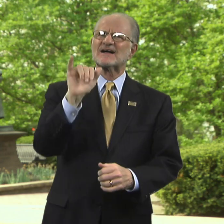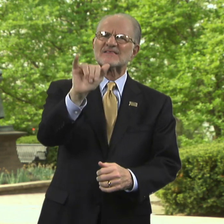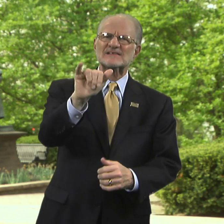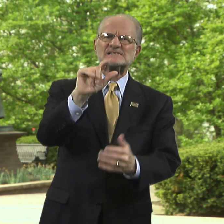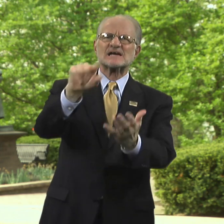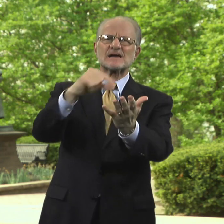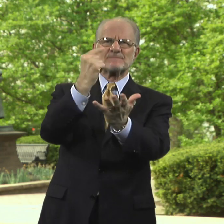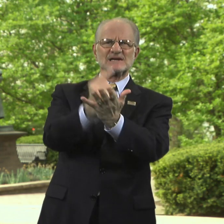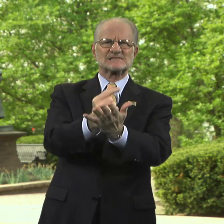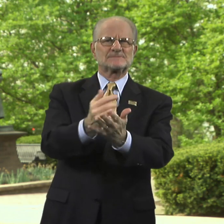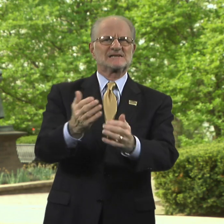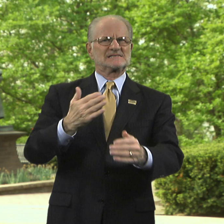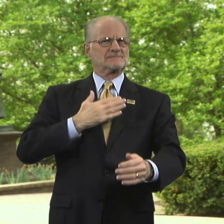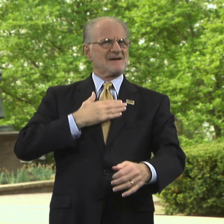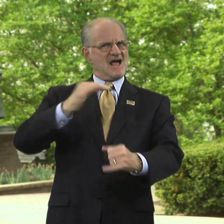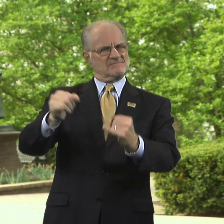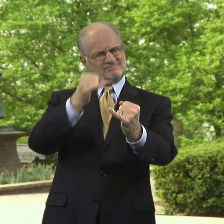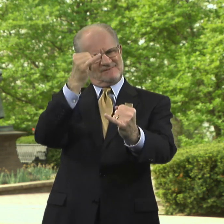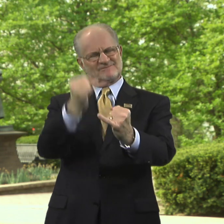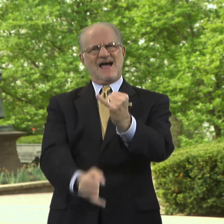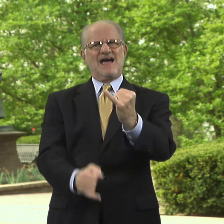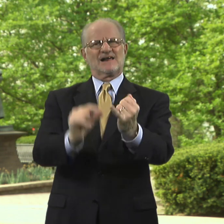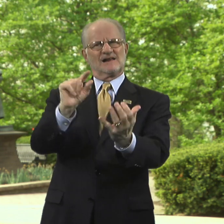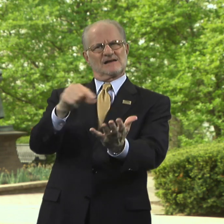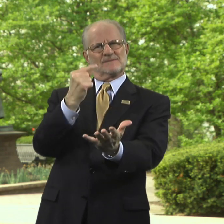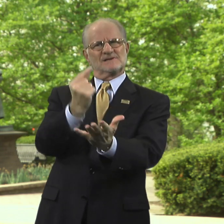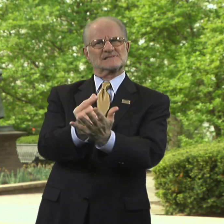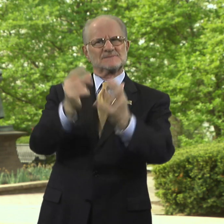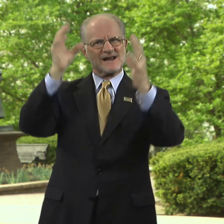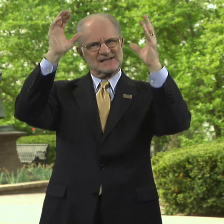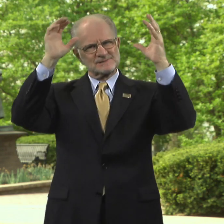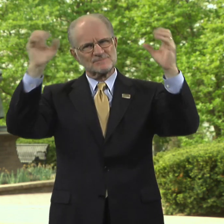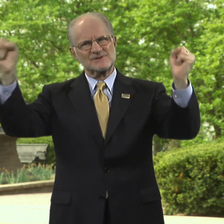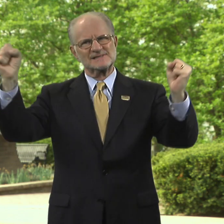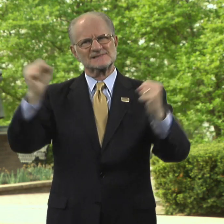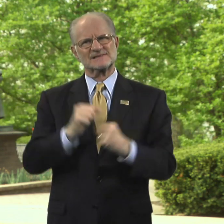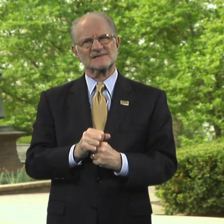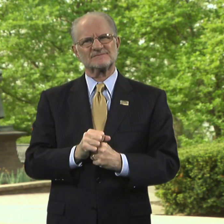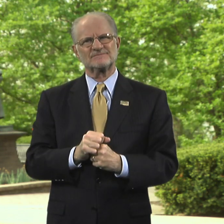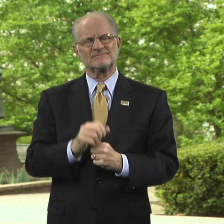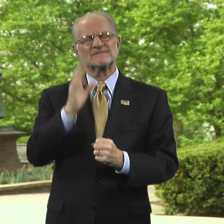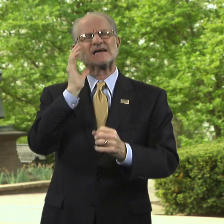This Commencement is my final Commencement as President.